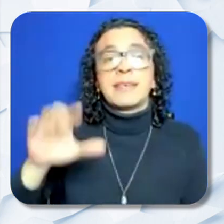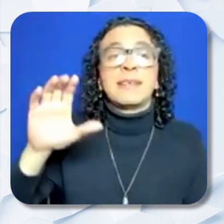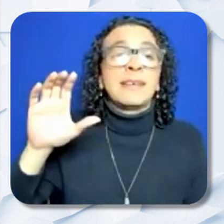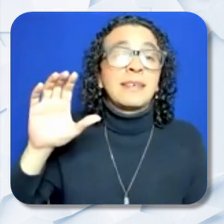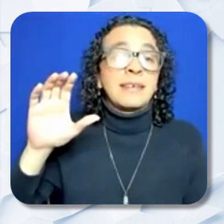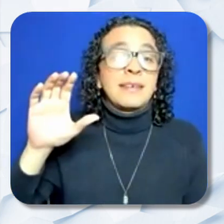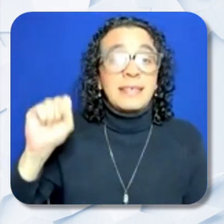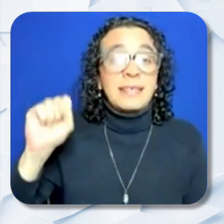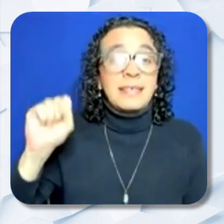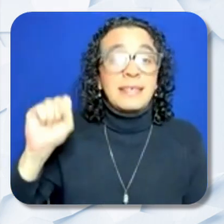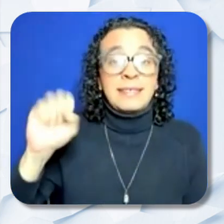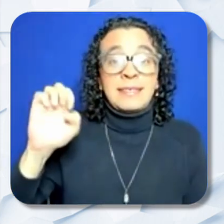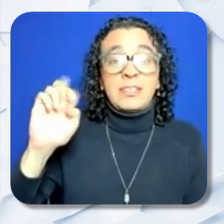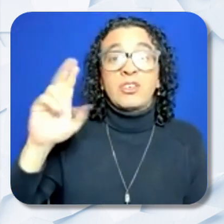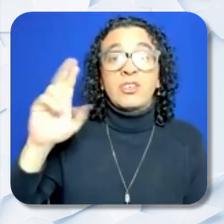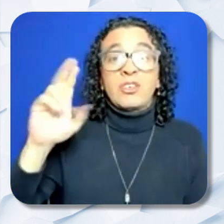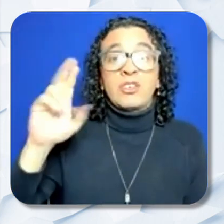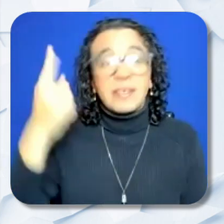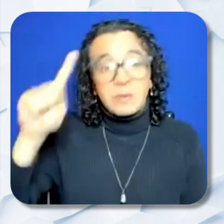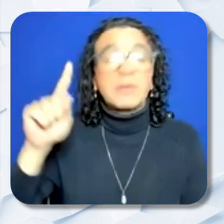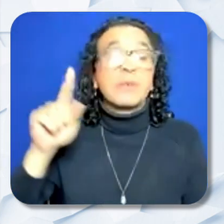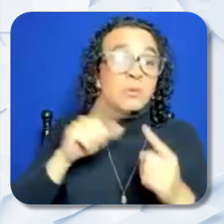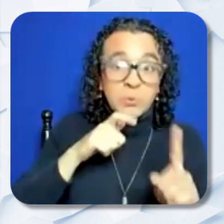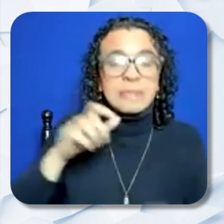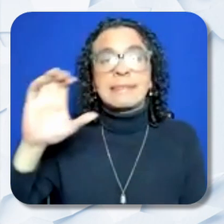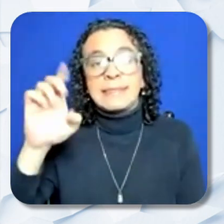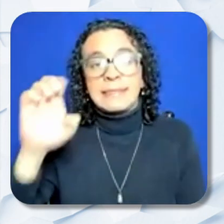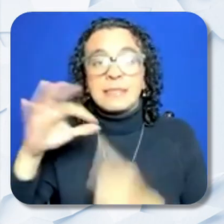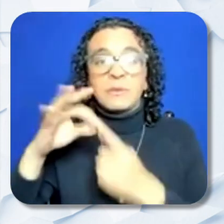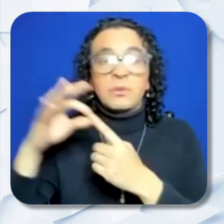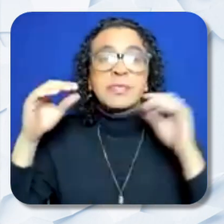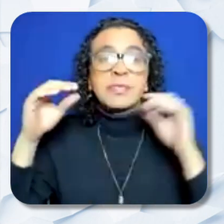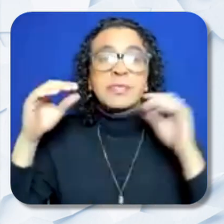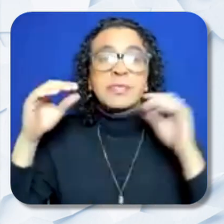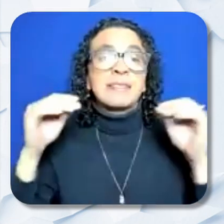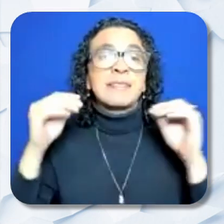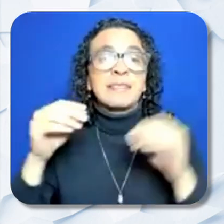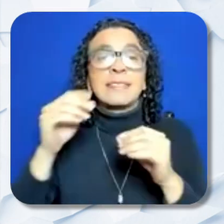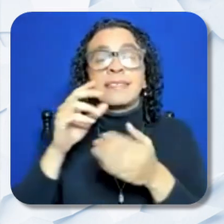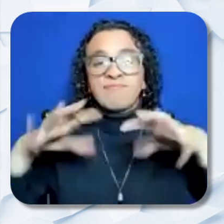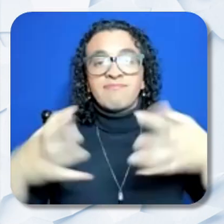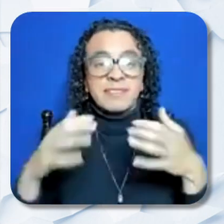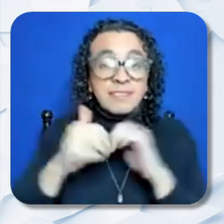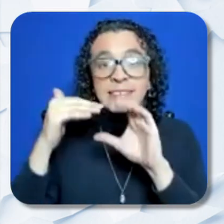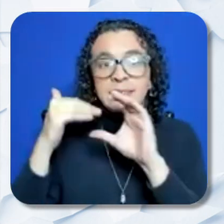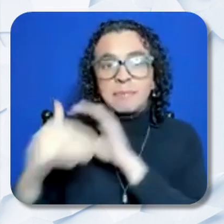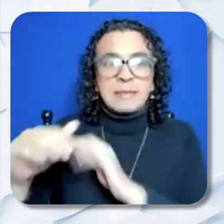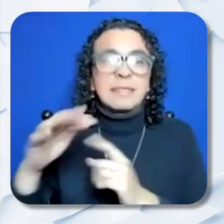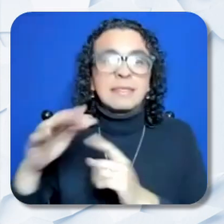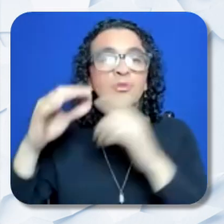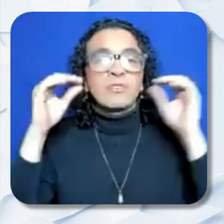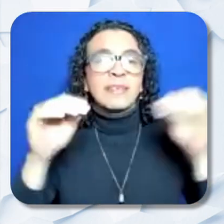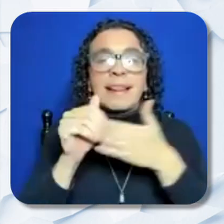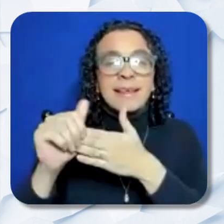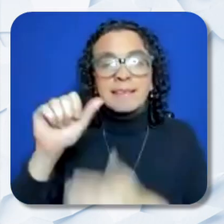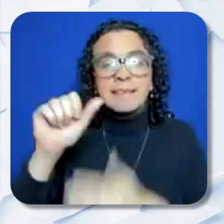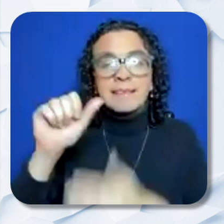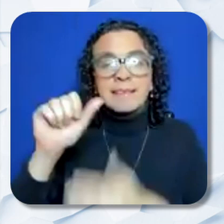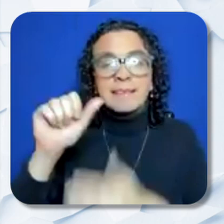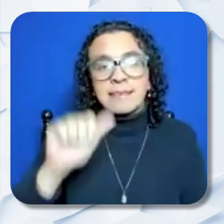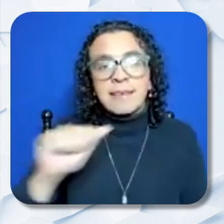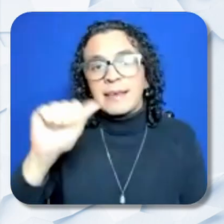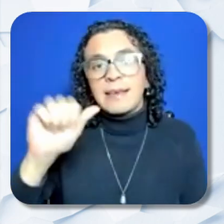CDE Special Education Division by email at specialeducationleads@cde.ca.gov by 5 Pm on